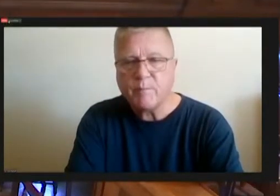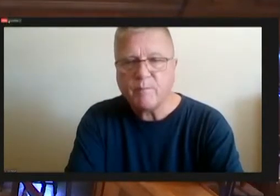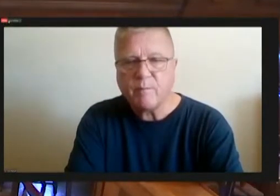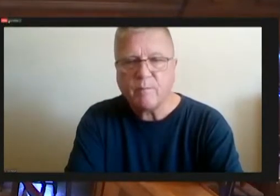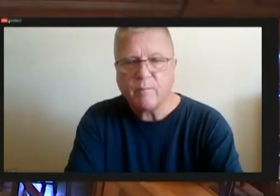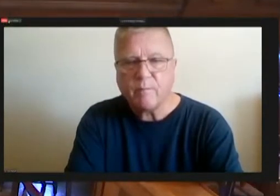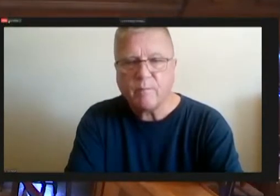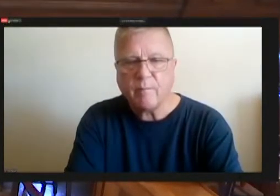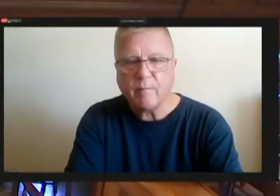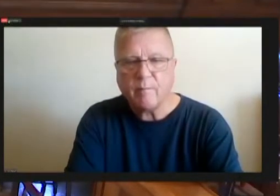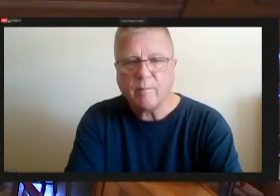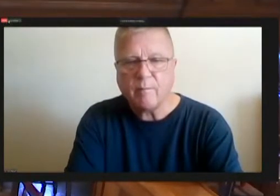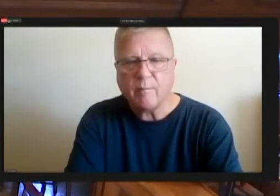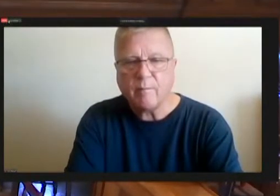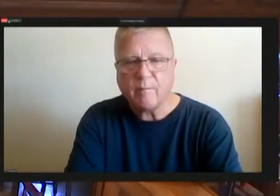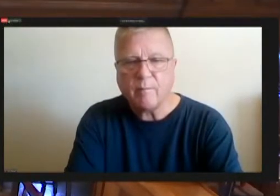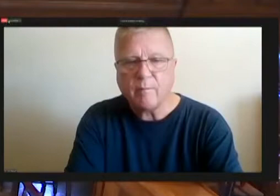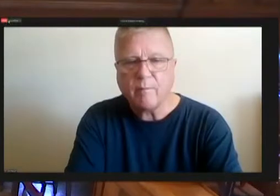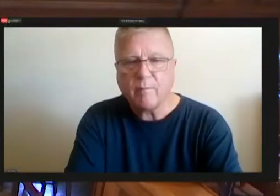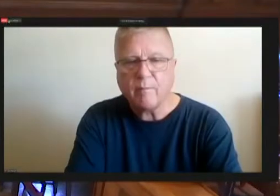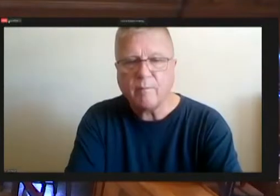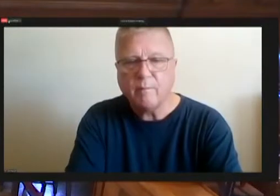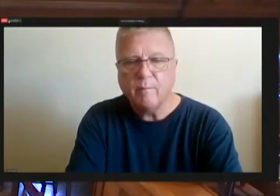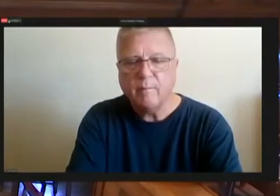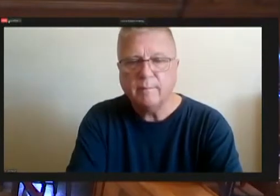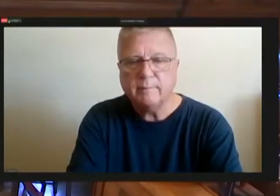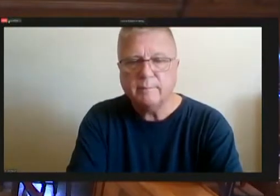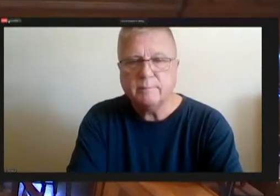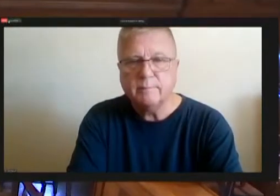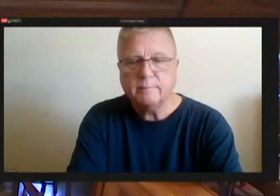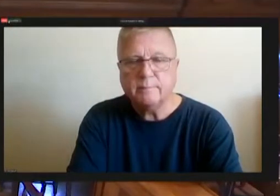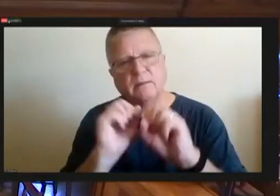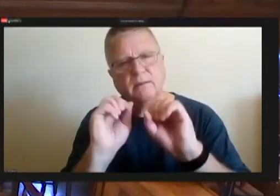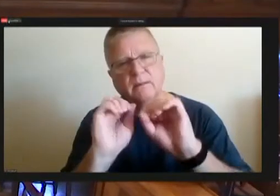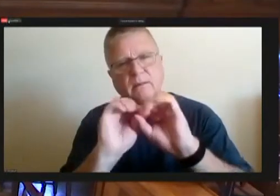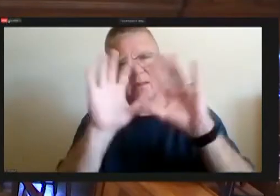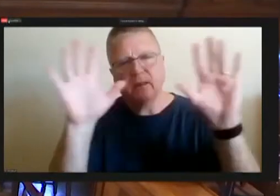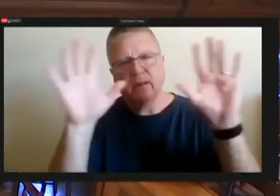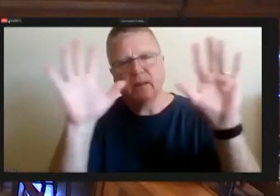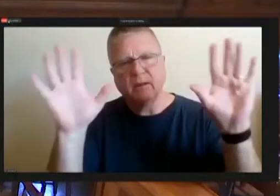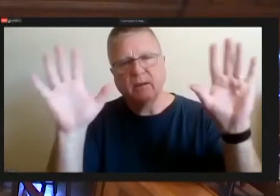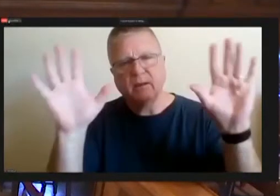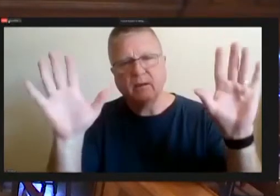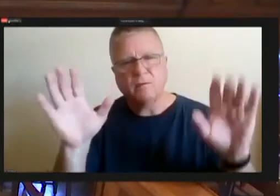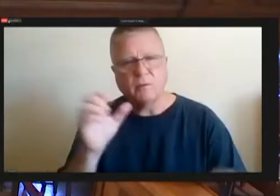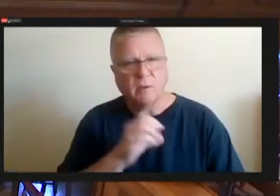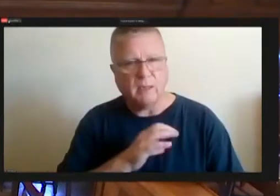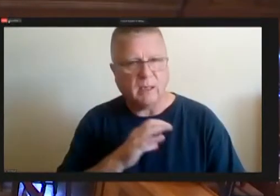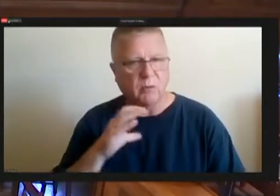So just to clarify, Councilwoman there still are assistant directors.